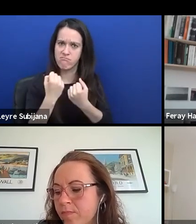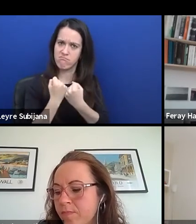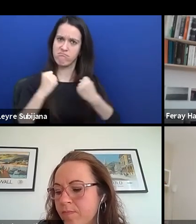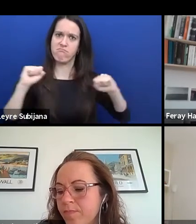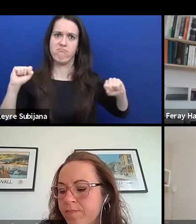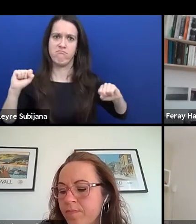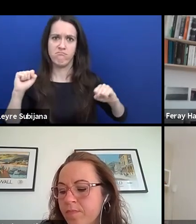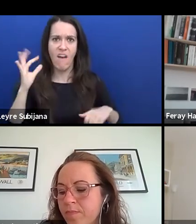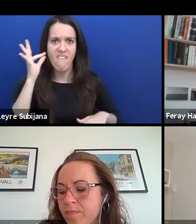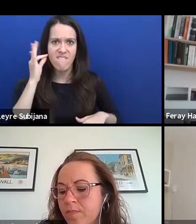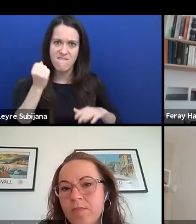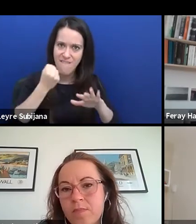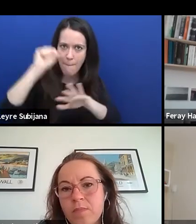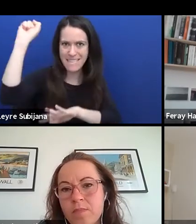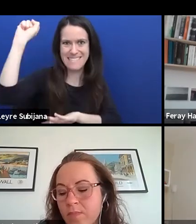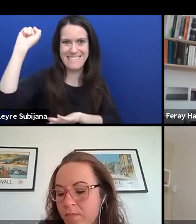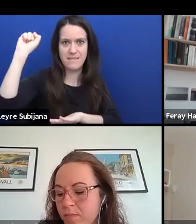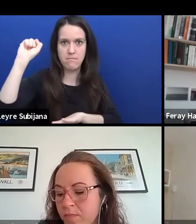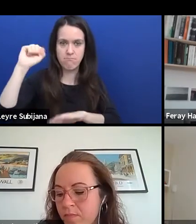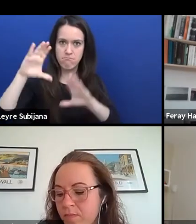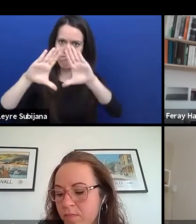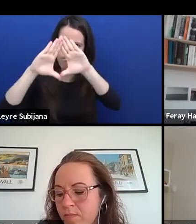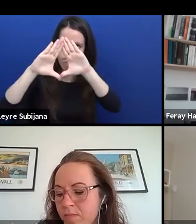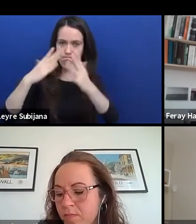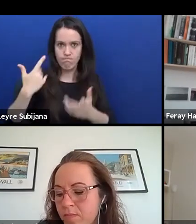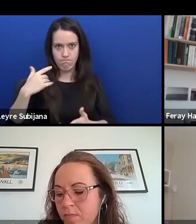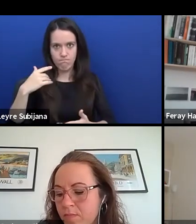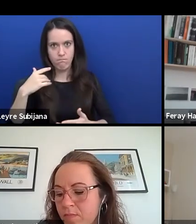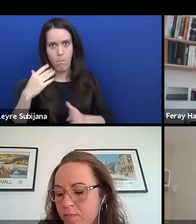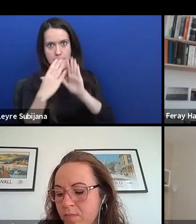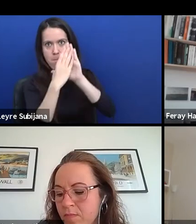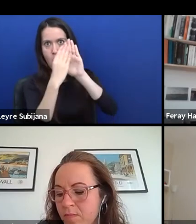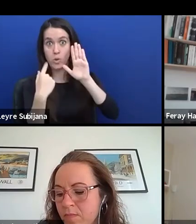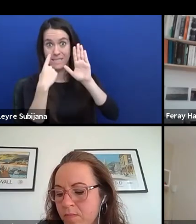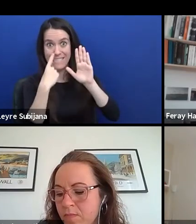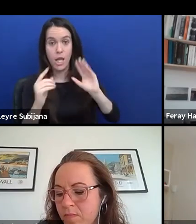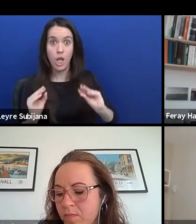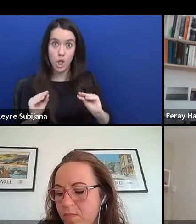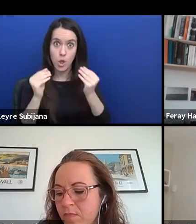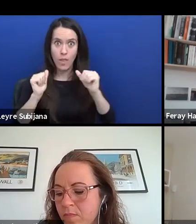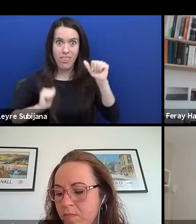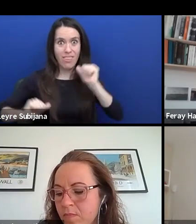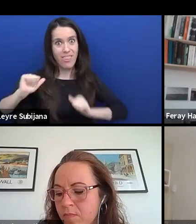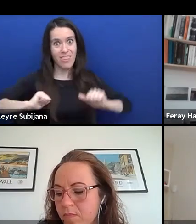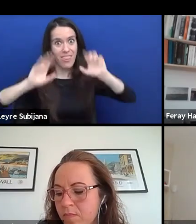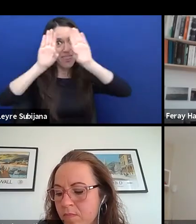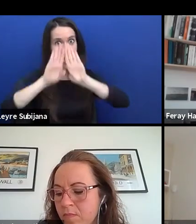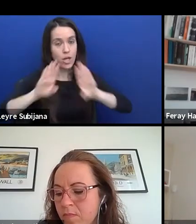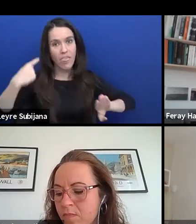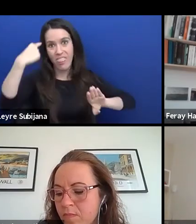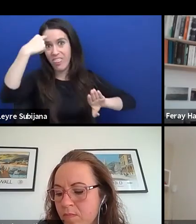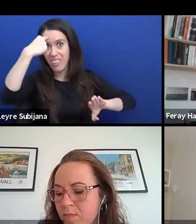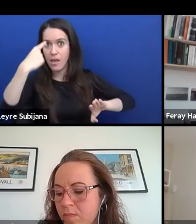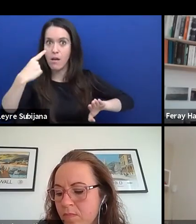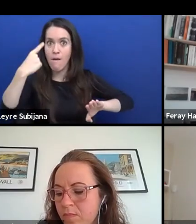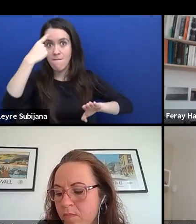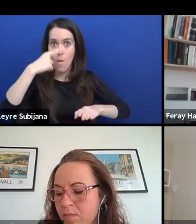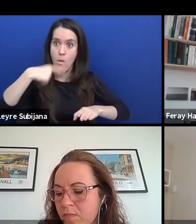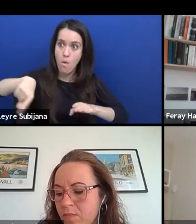And I think that in youth theatre where you make your work for young people, especially girls,